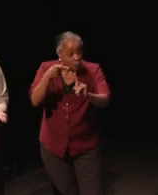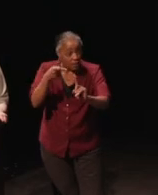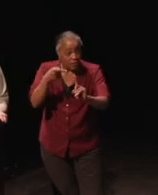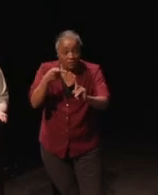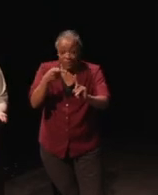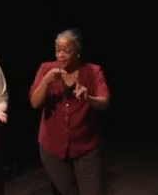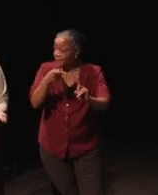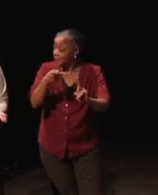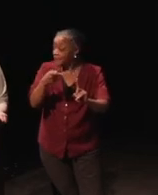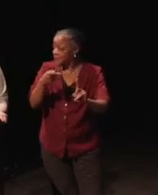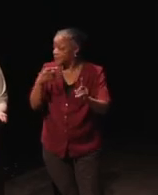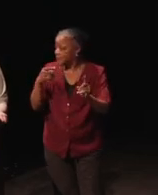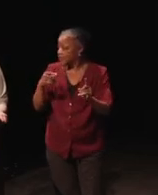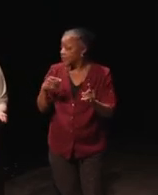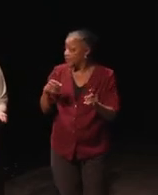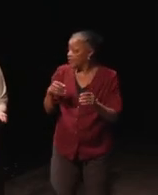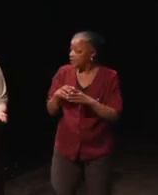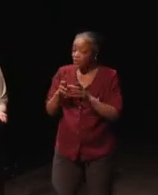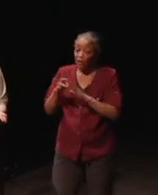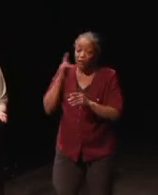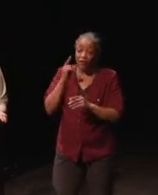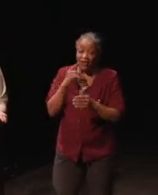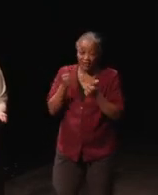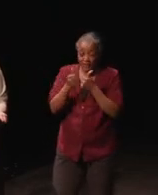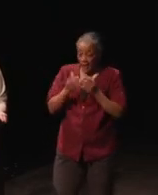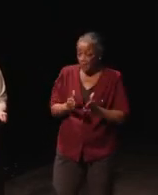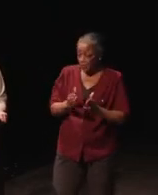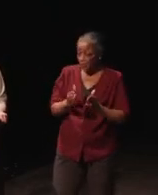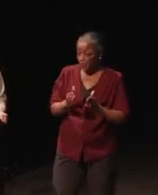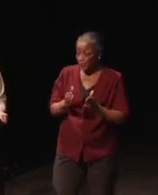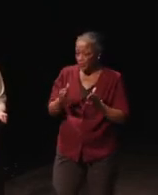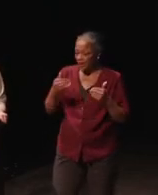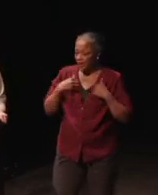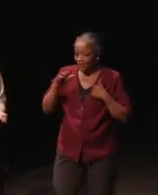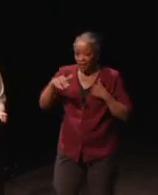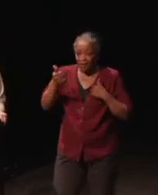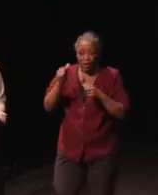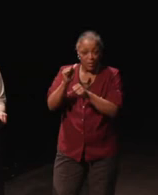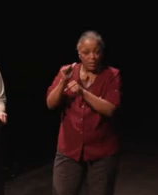Now, I presented deaf gamers during this. We had another employee who has